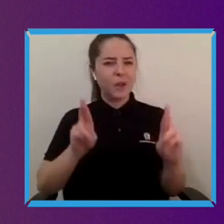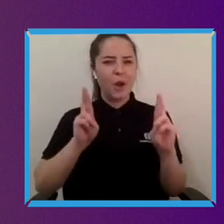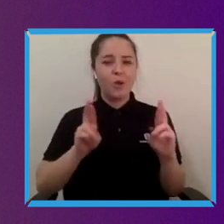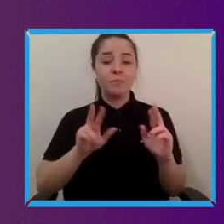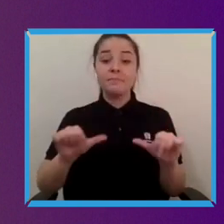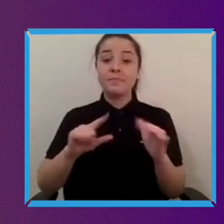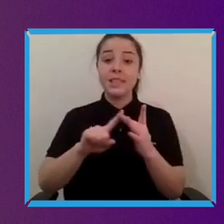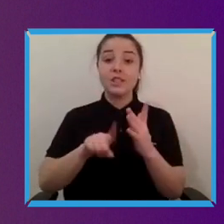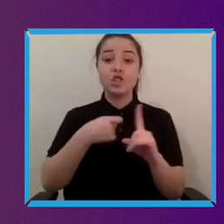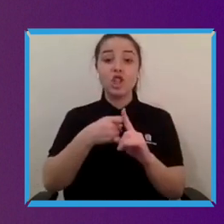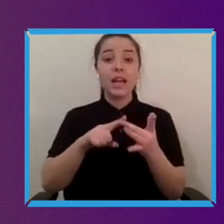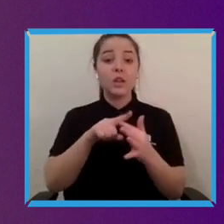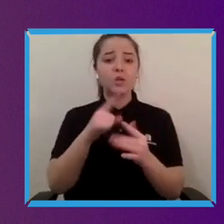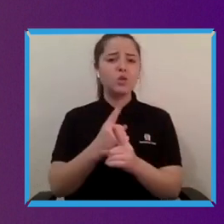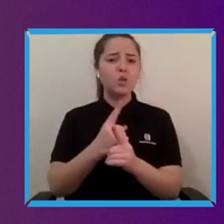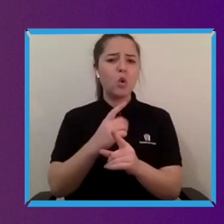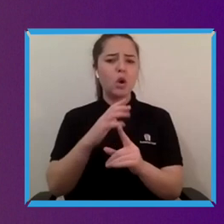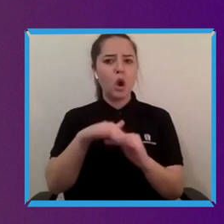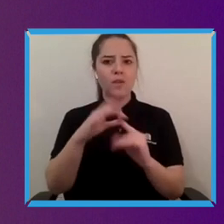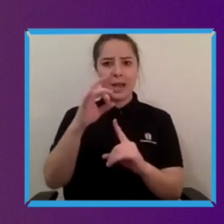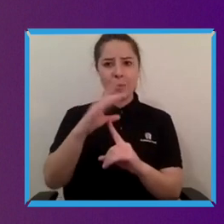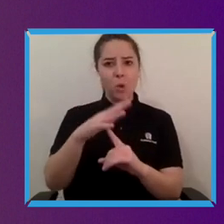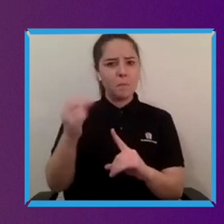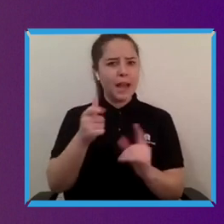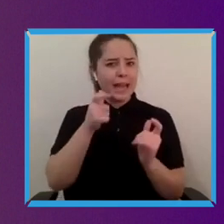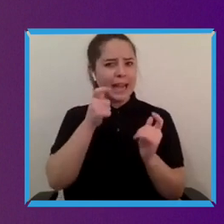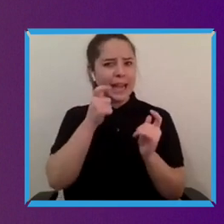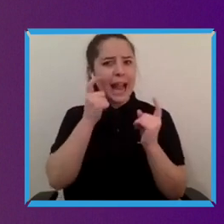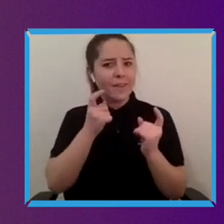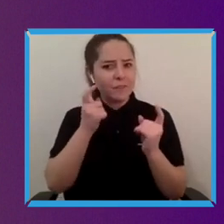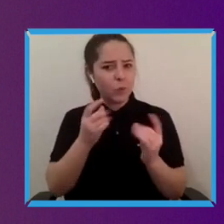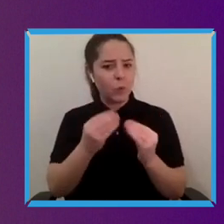being careful about technology being the solution for the solution for inaccessibility